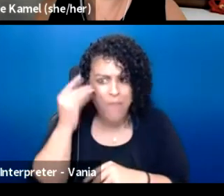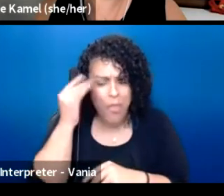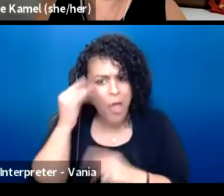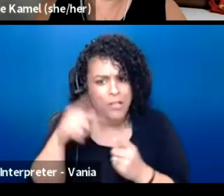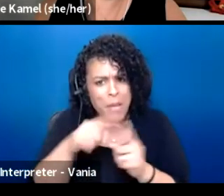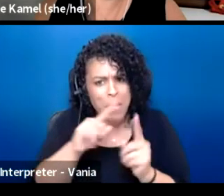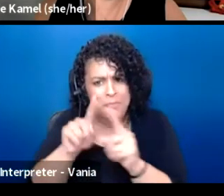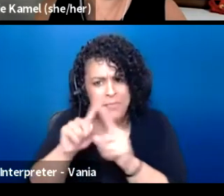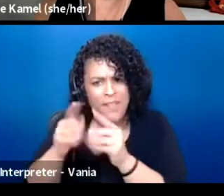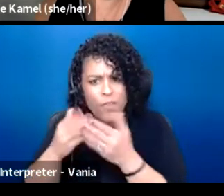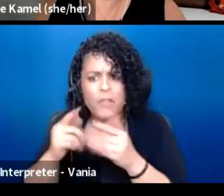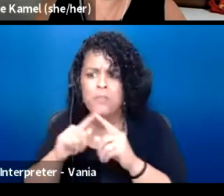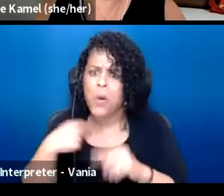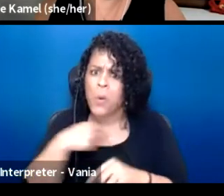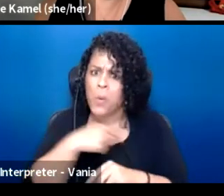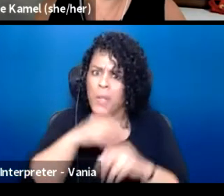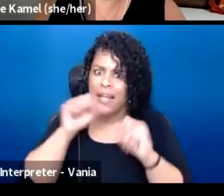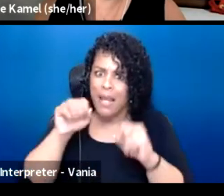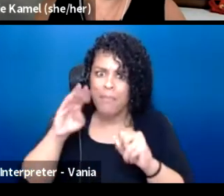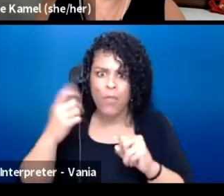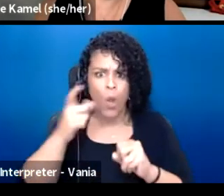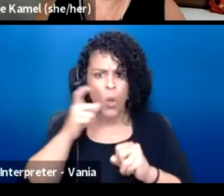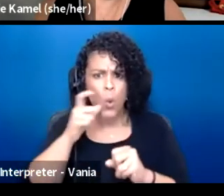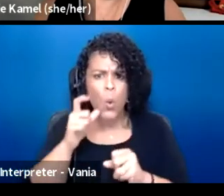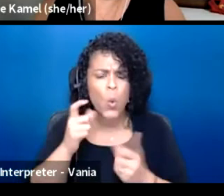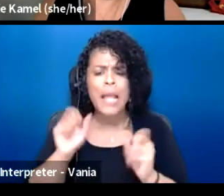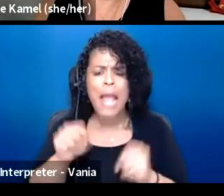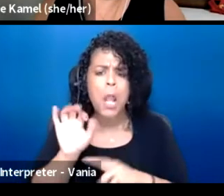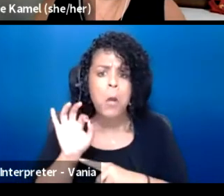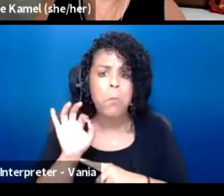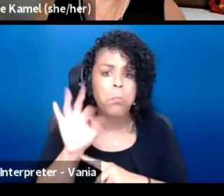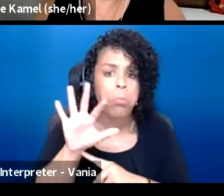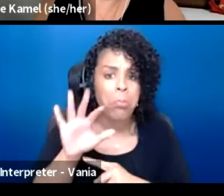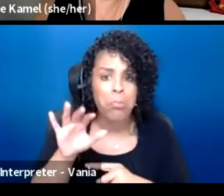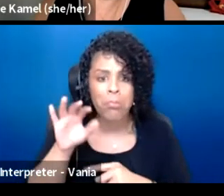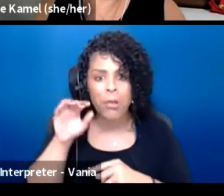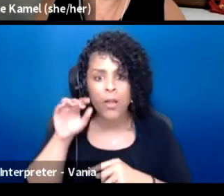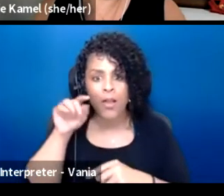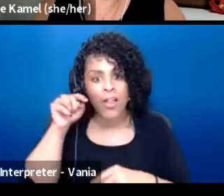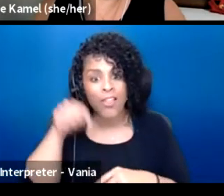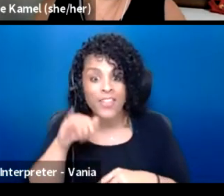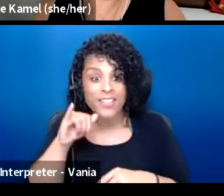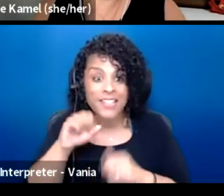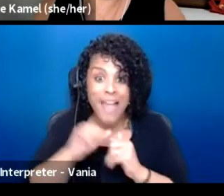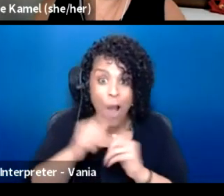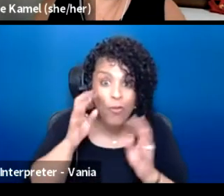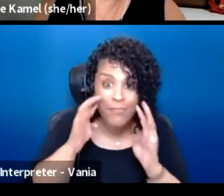but also we can be the one to interject and say, this is how creativity can address that